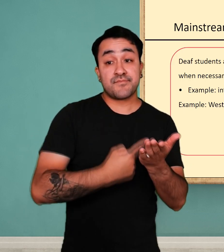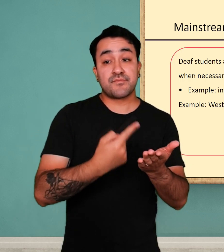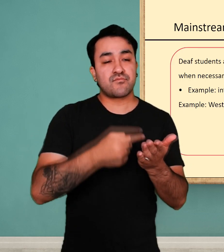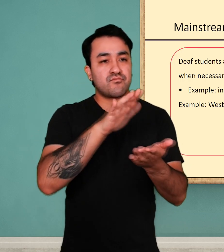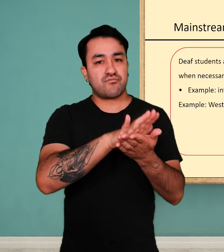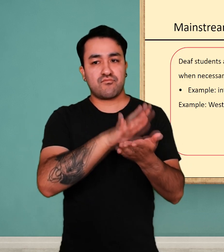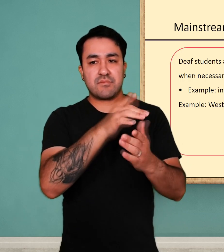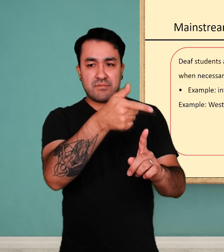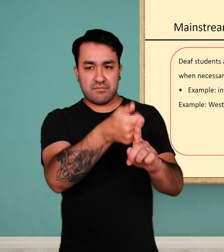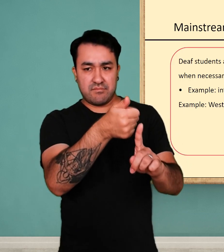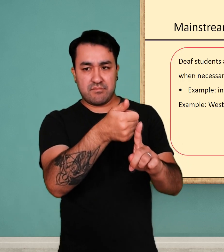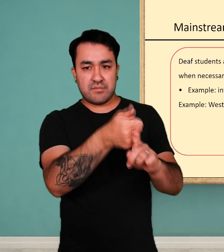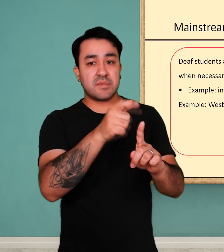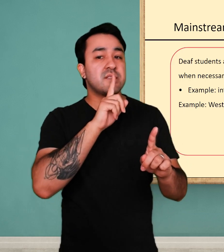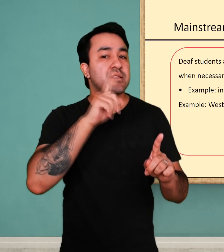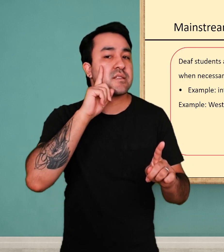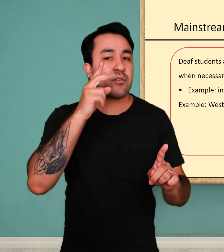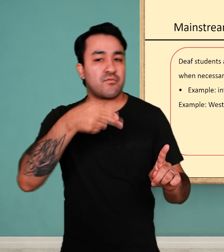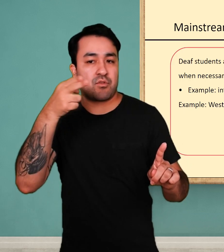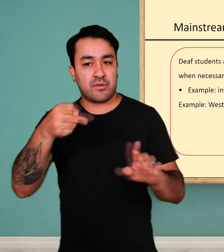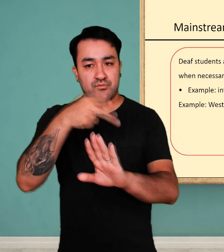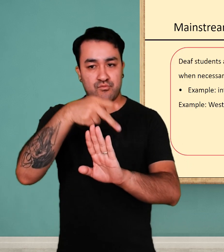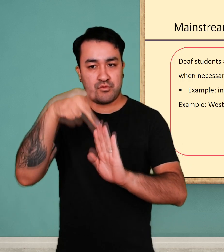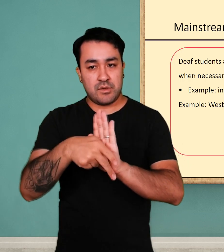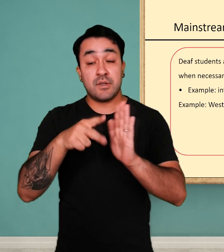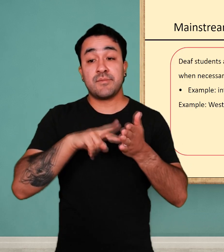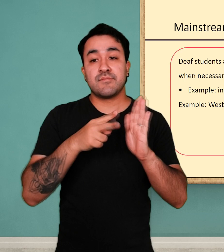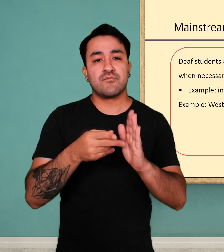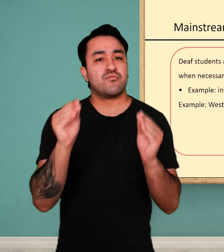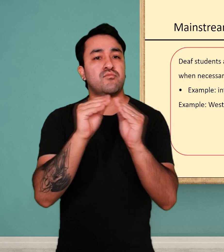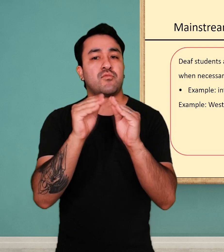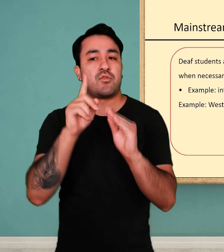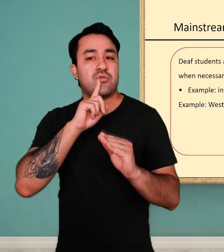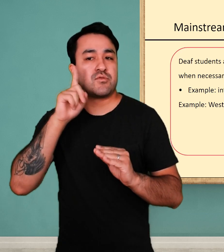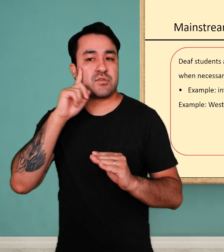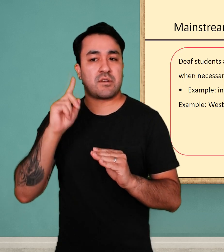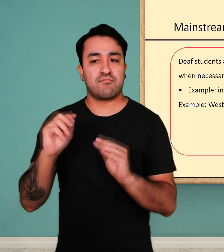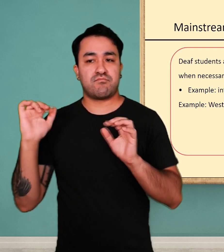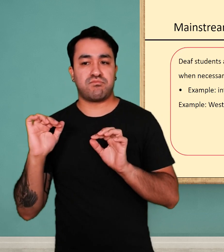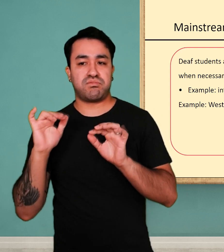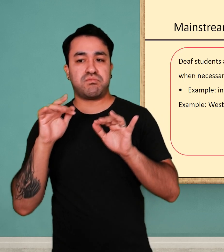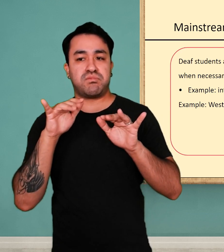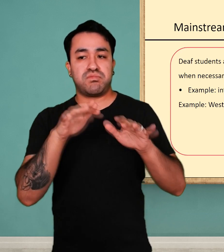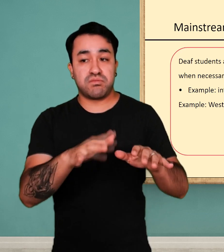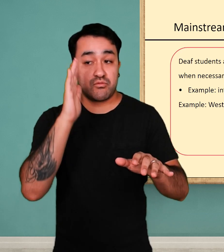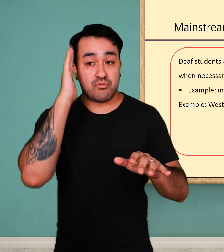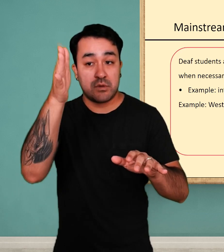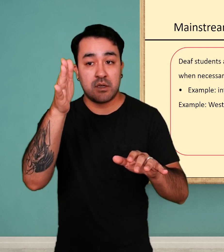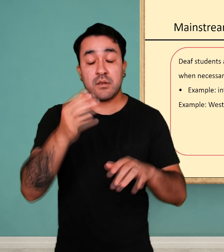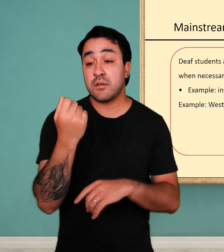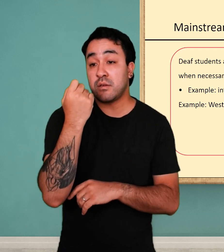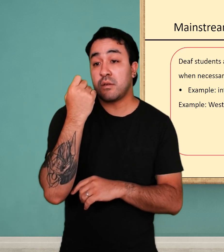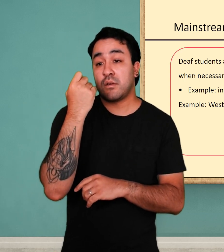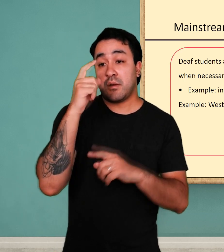However, any public high school can be a site for Deaf students. Again, this video only focuses on